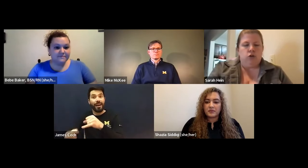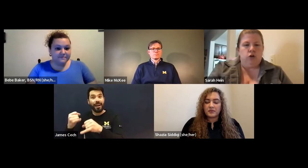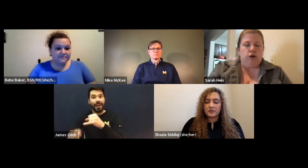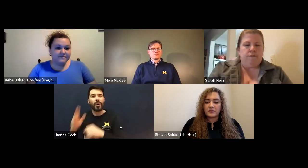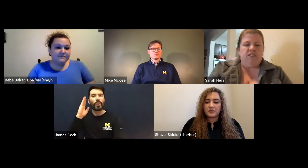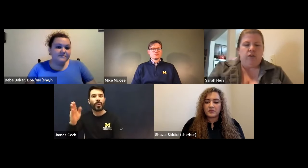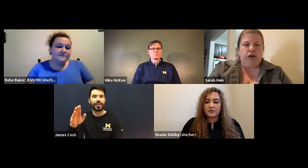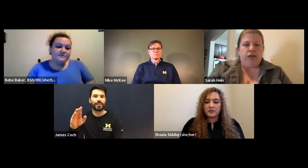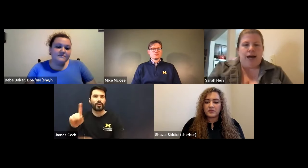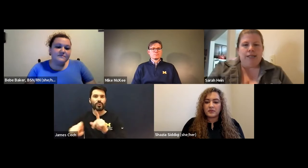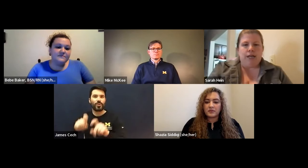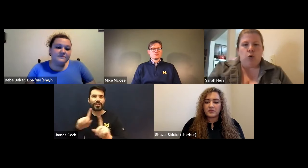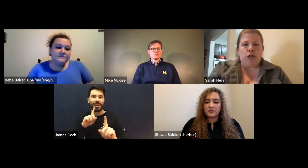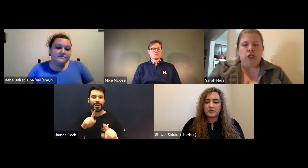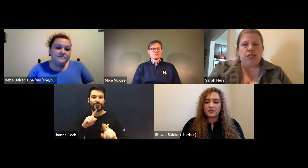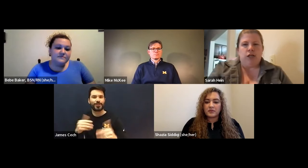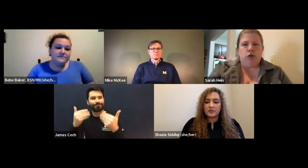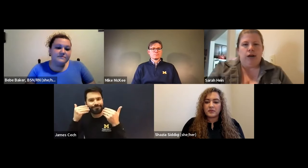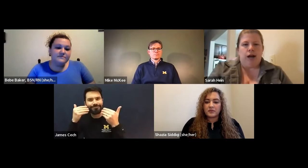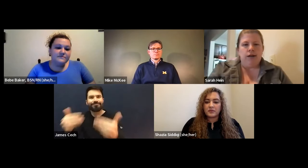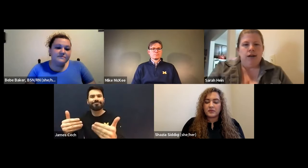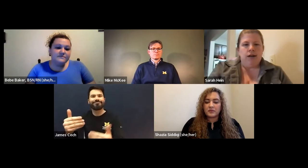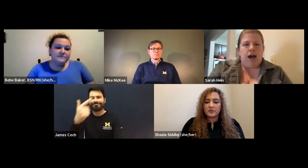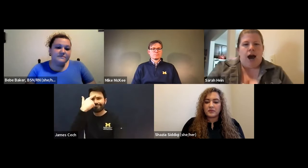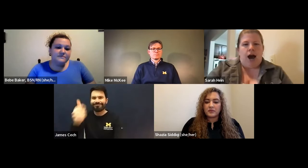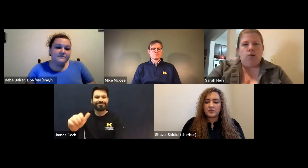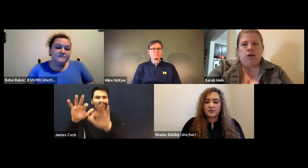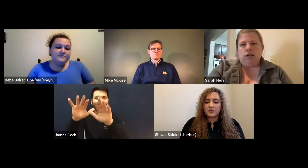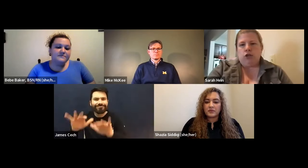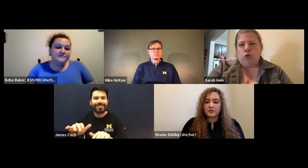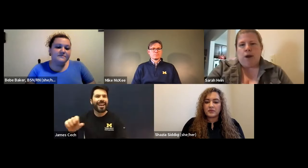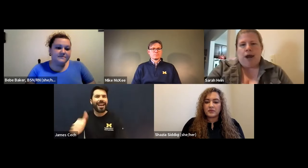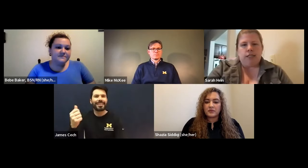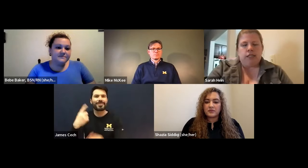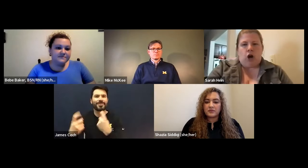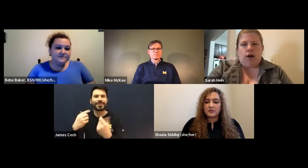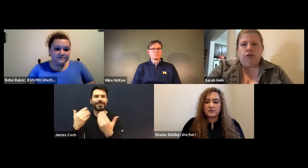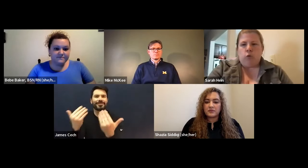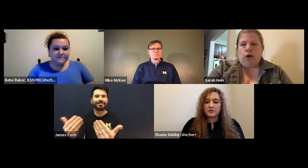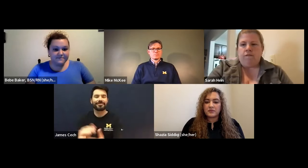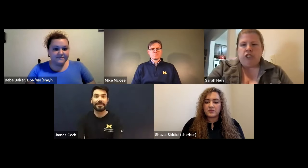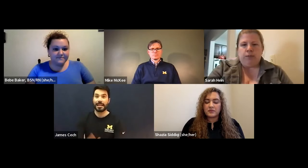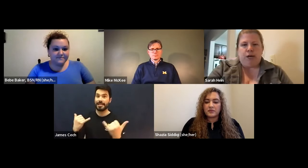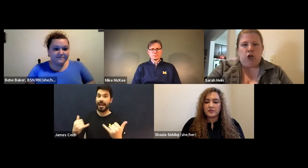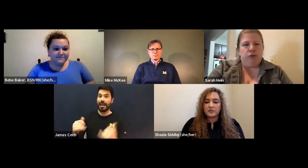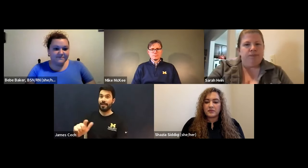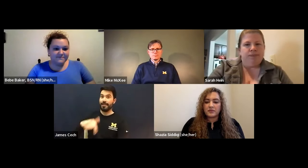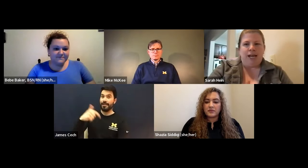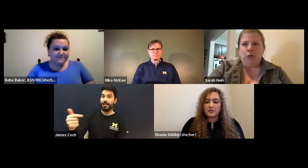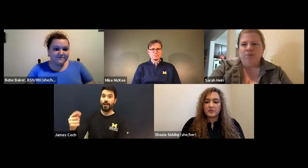Sarah Hein: The look and feel free to ask any question that you would like, I would like to pass it off, who opens Peter Thank you.